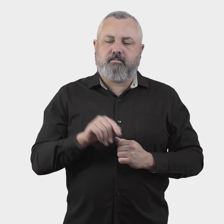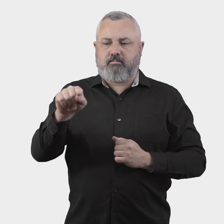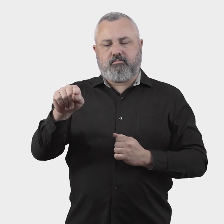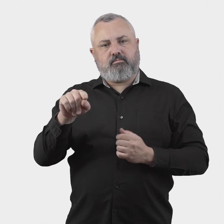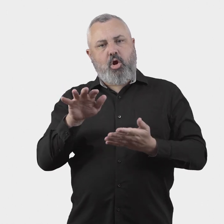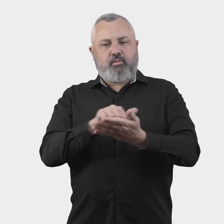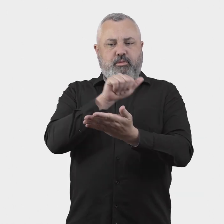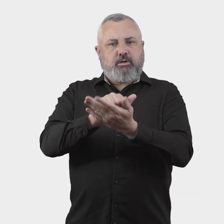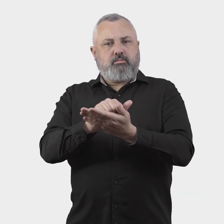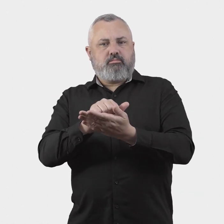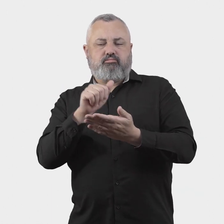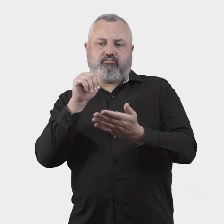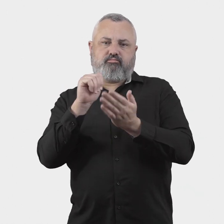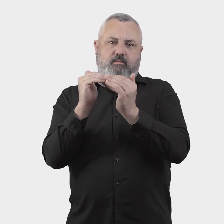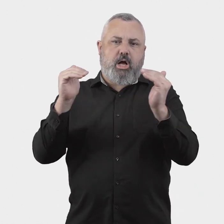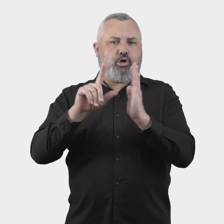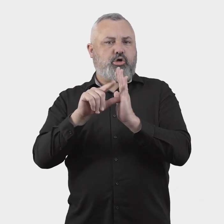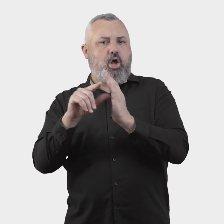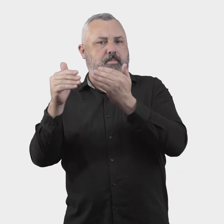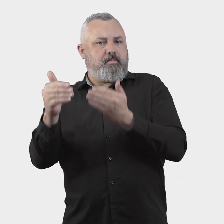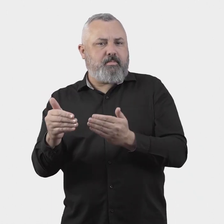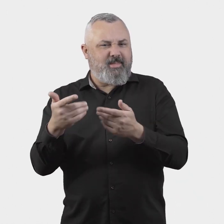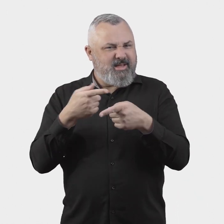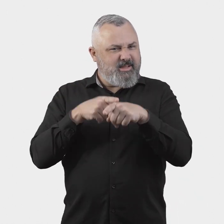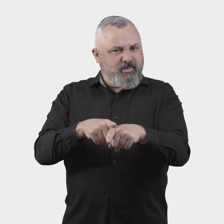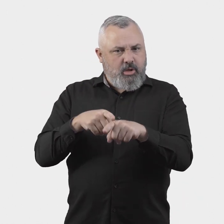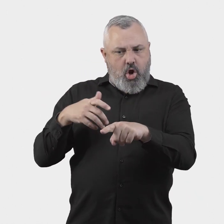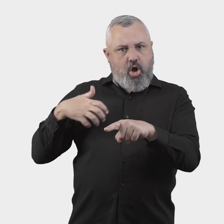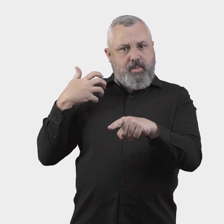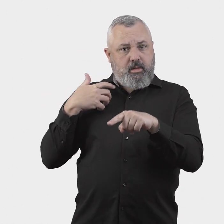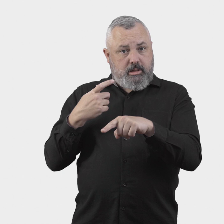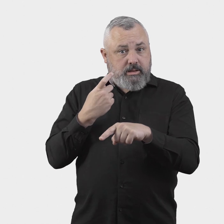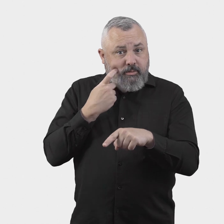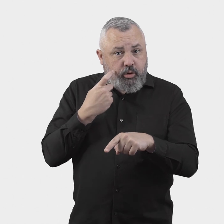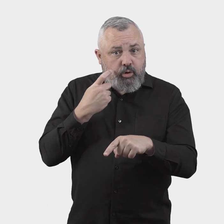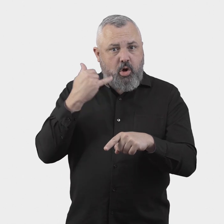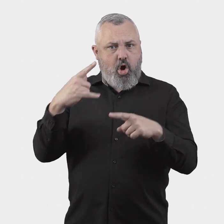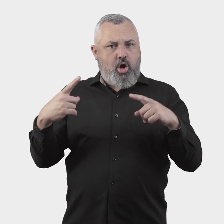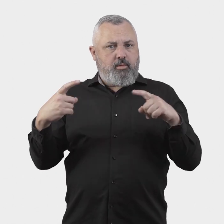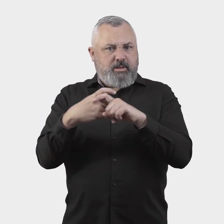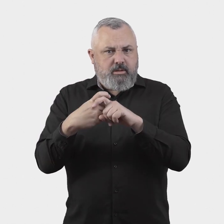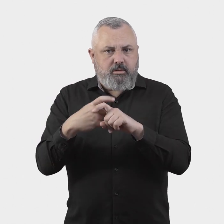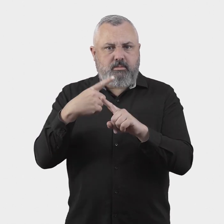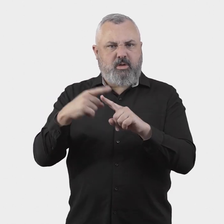The amount of time that is considered reasonable could depend on the complexity of the complaint and